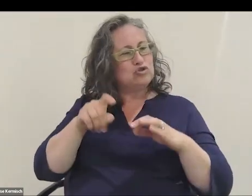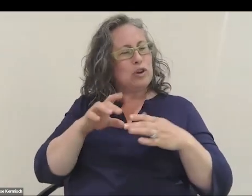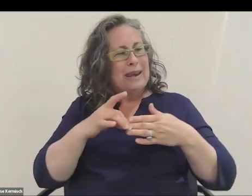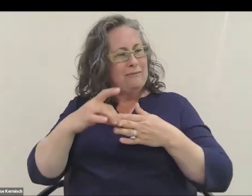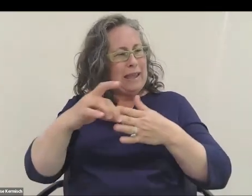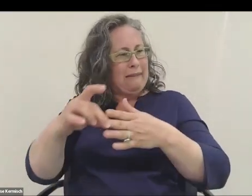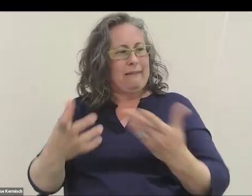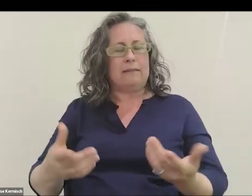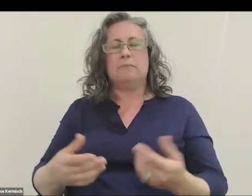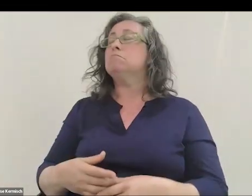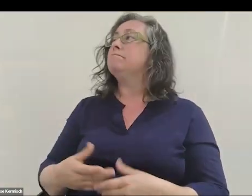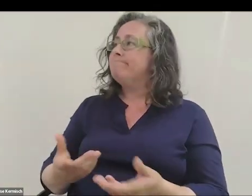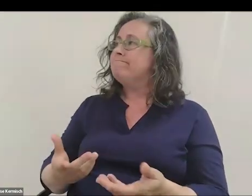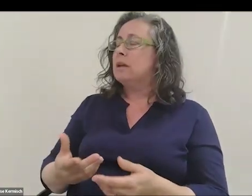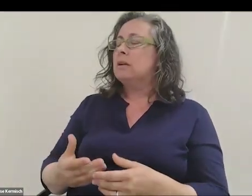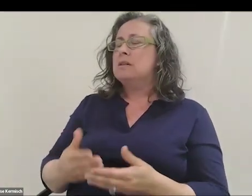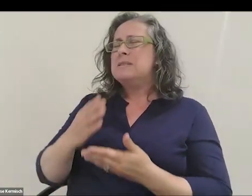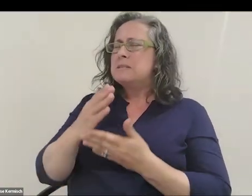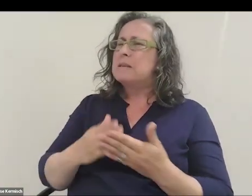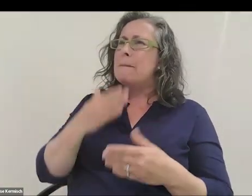There were definitely some bad times and good times.